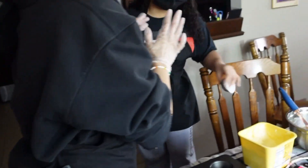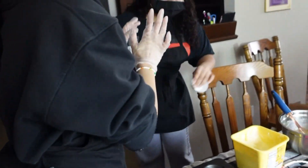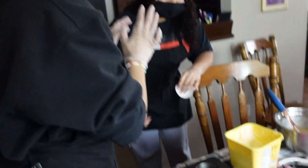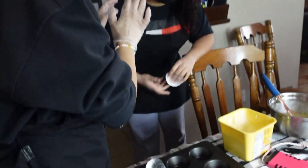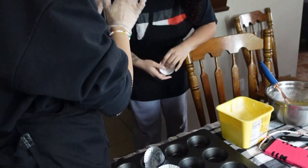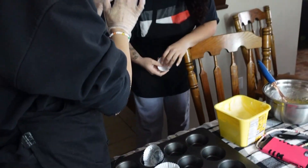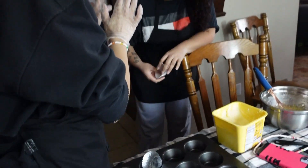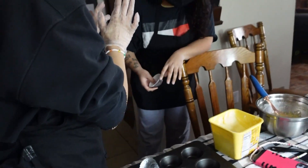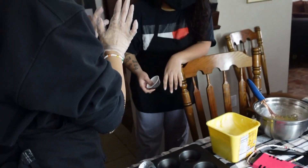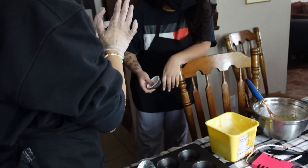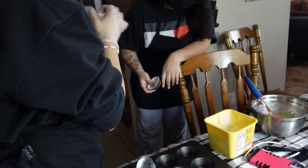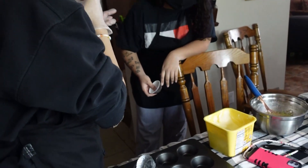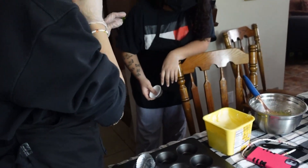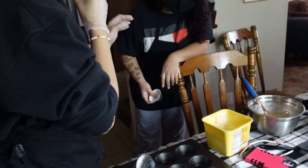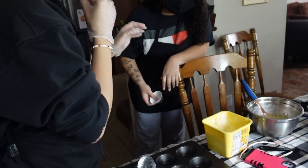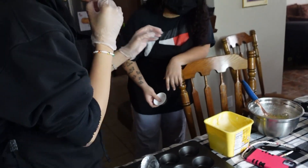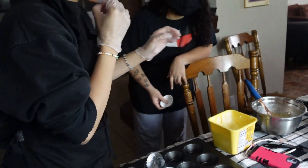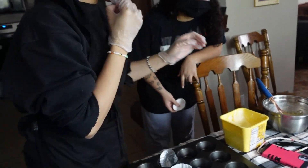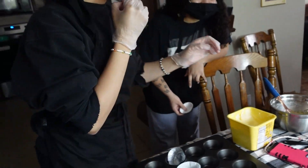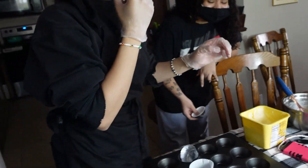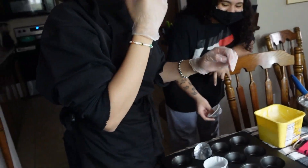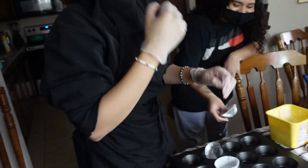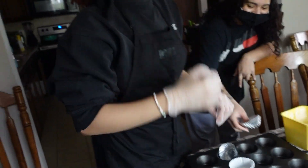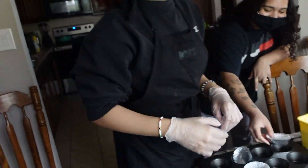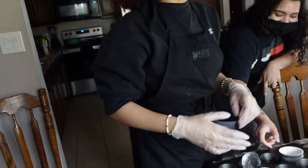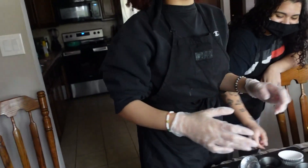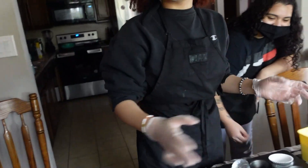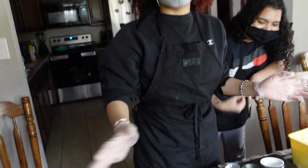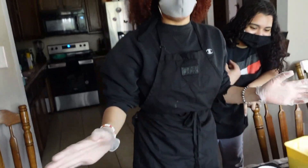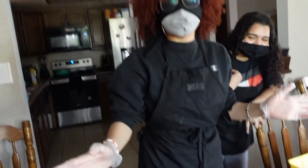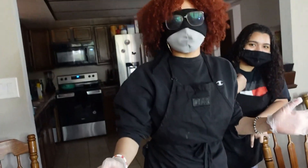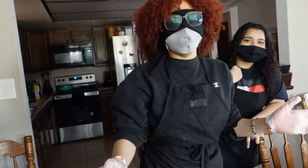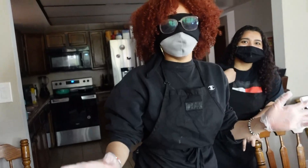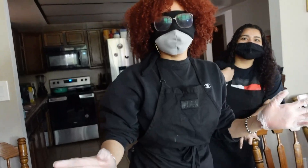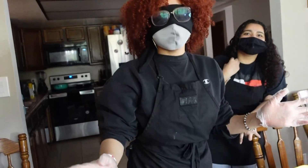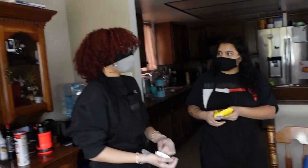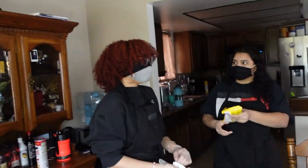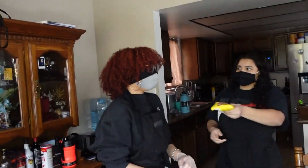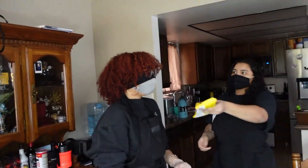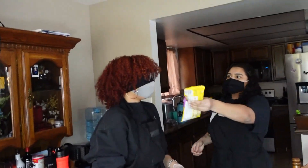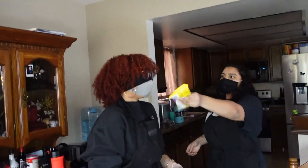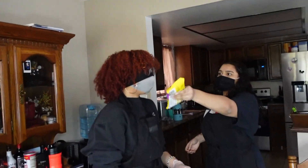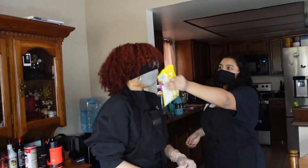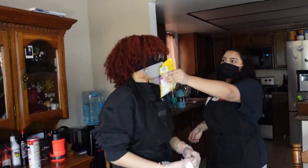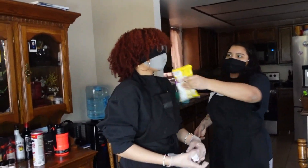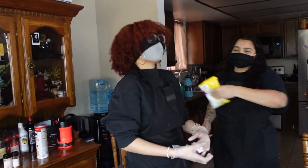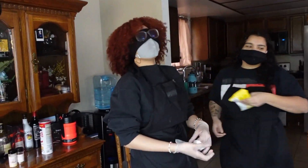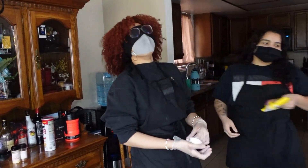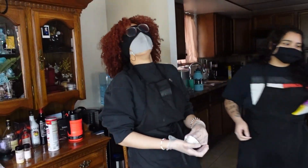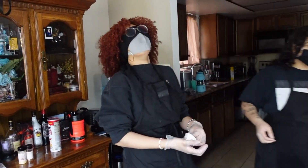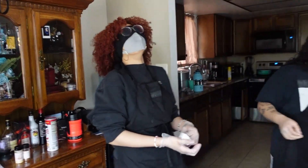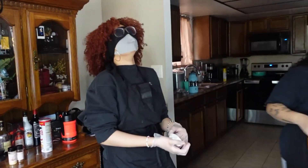his face get on my face I can't hear anything you're not supposed to oh